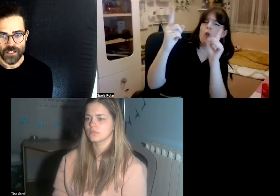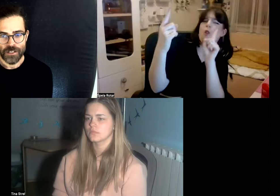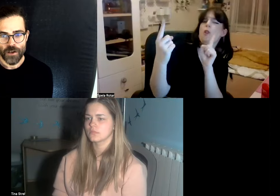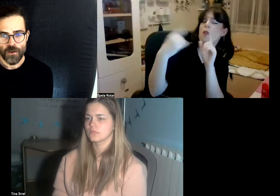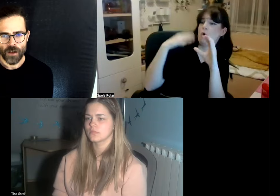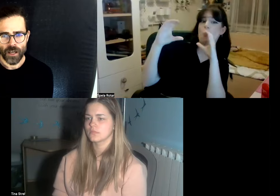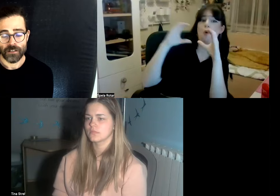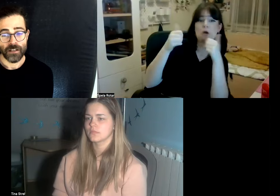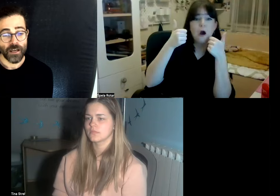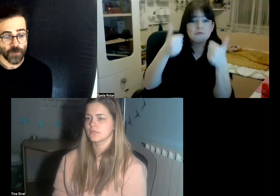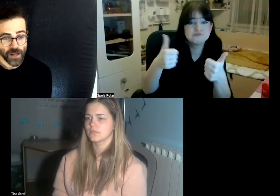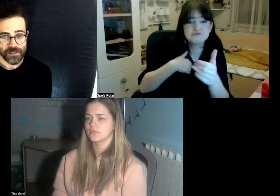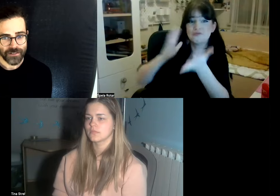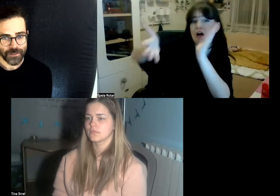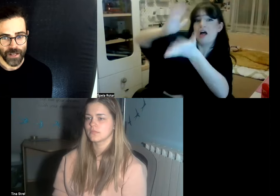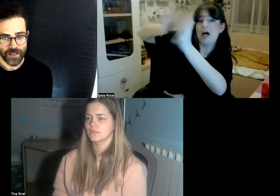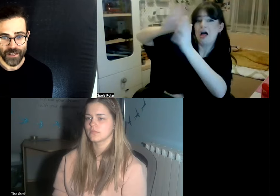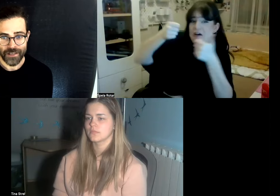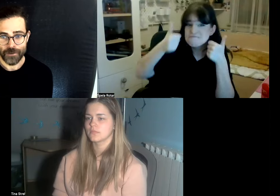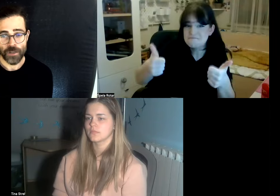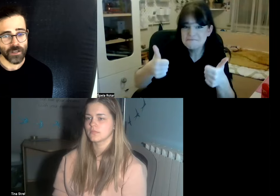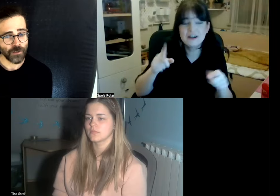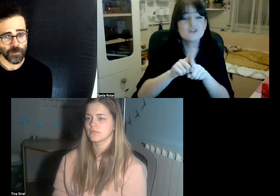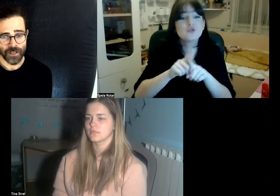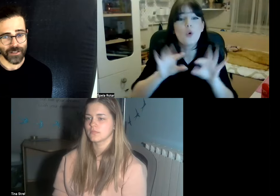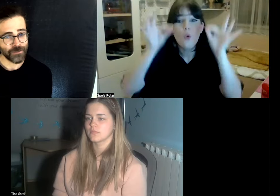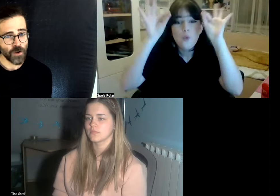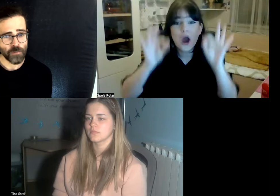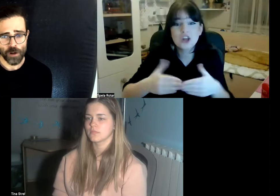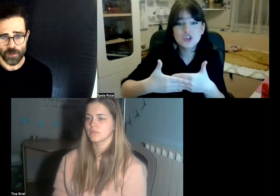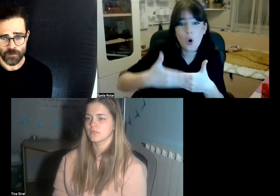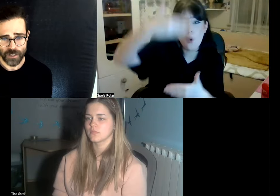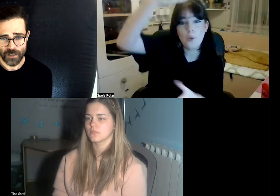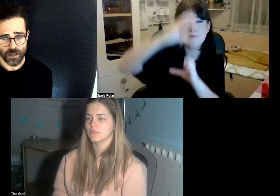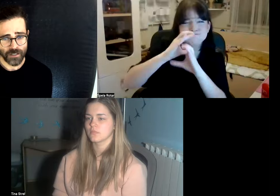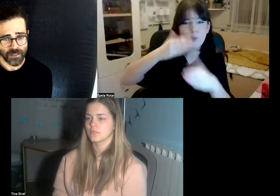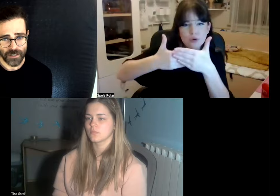so and as well as I was saying we can communicate no problem at a longer distance